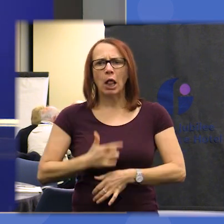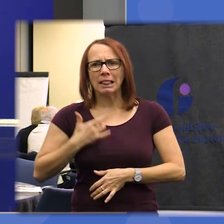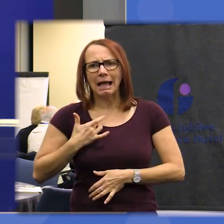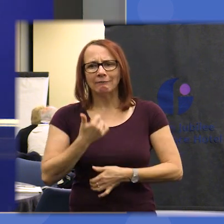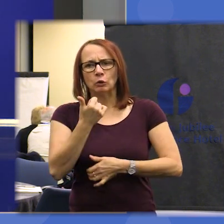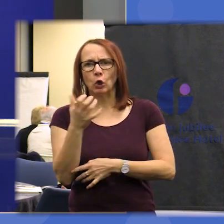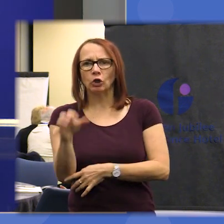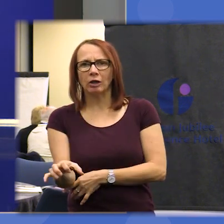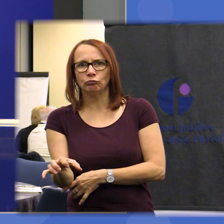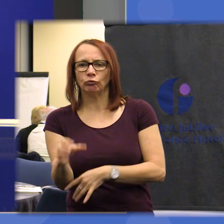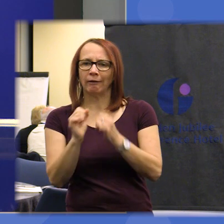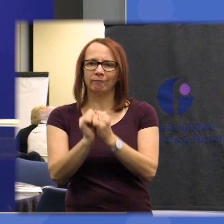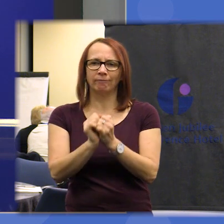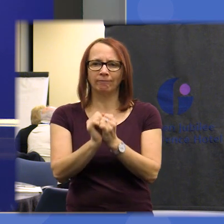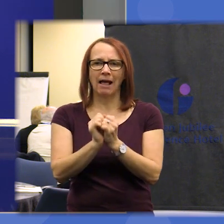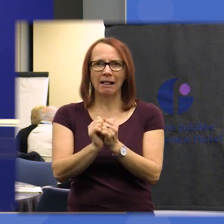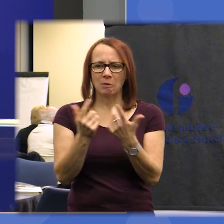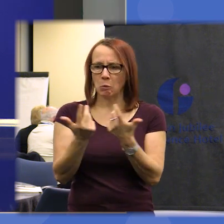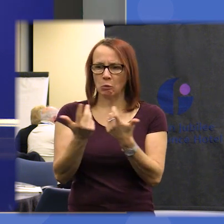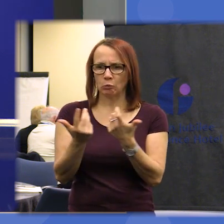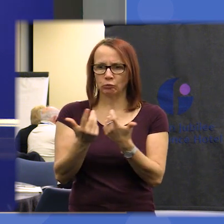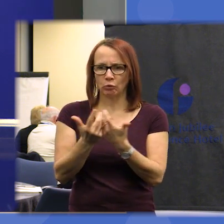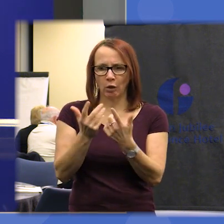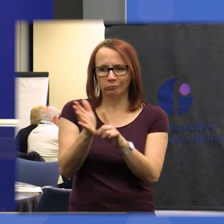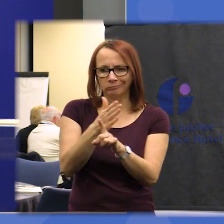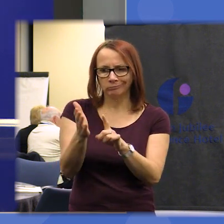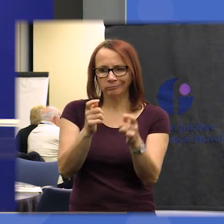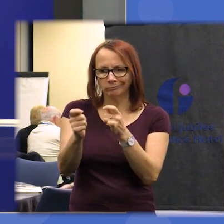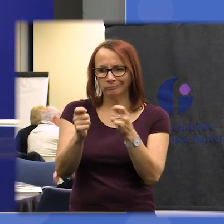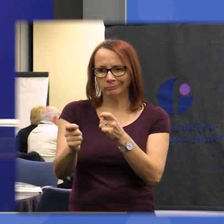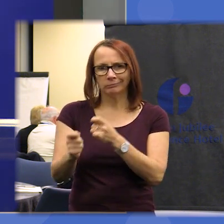values and how they shape the country we want to be and it feels that we